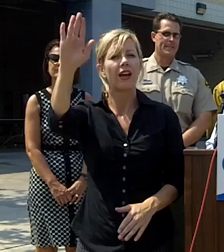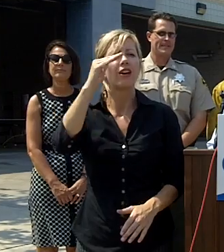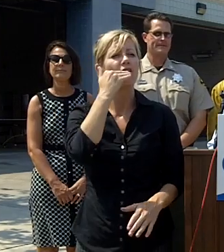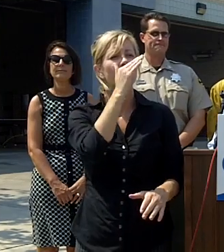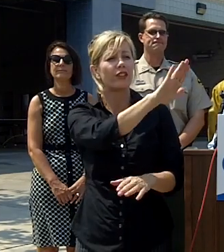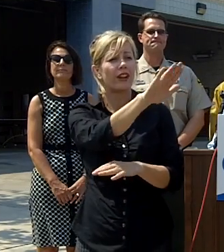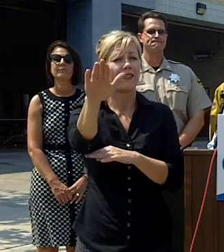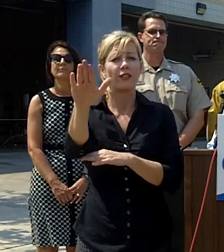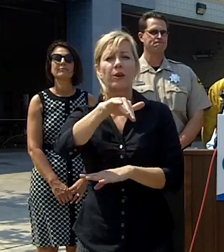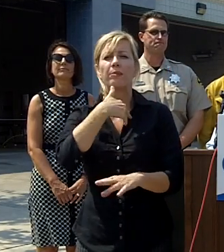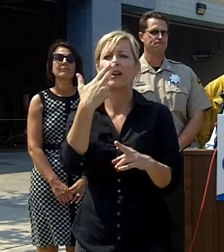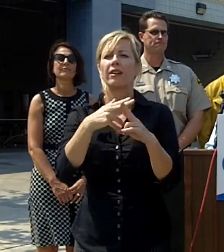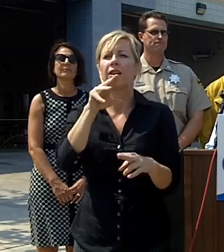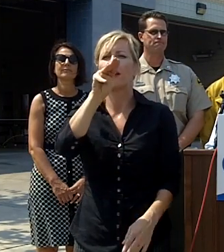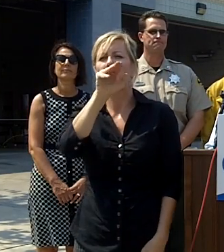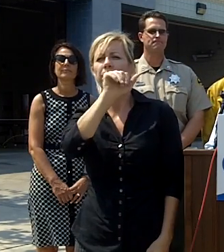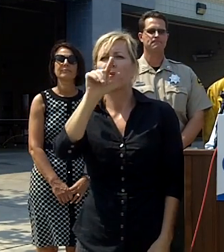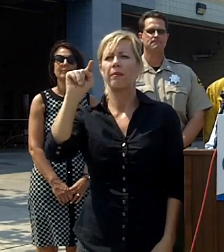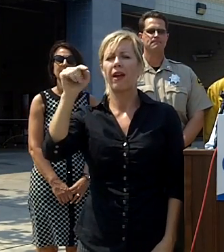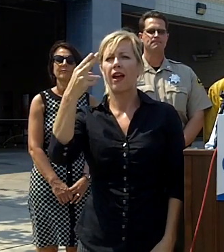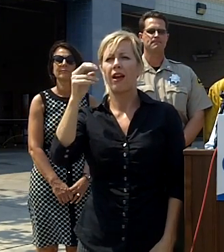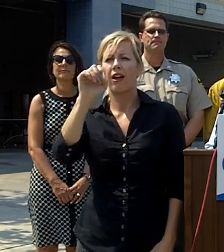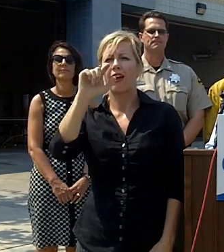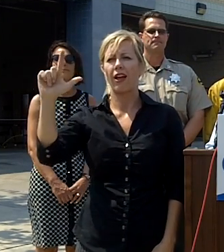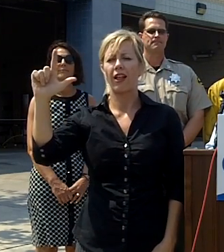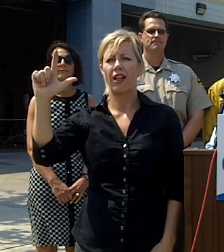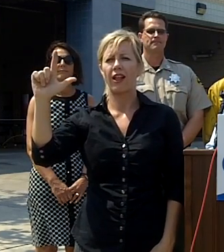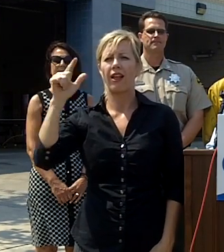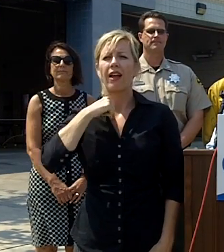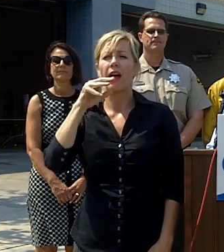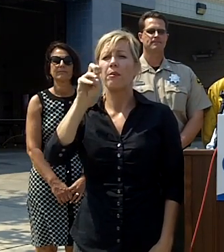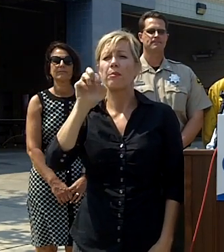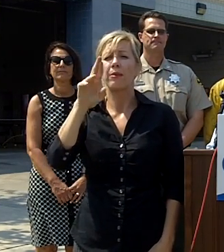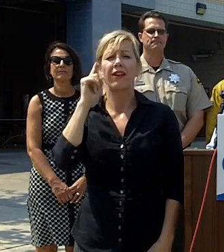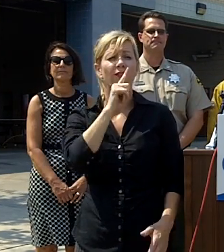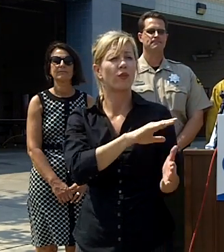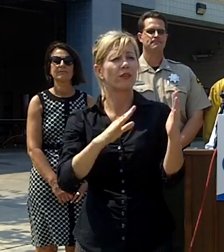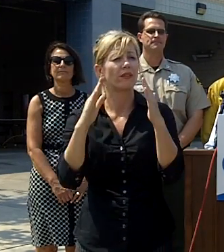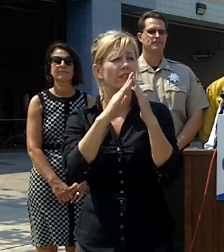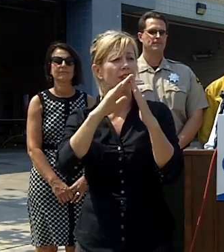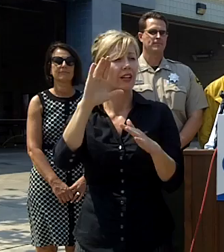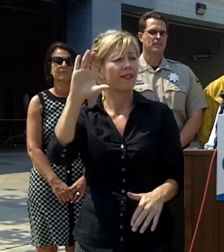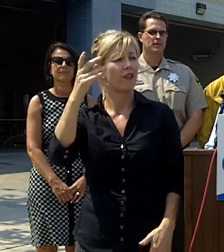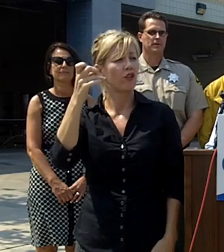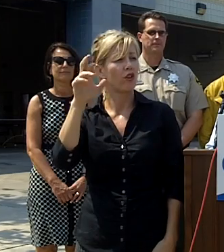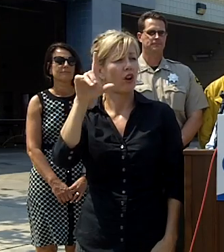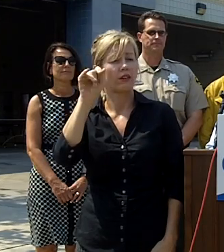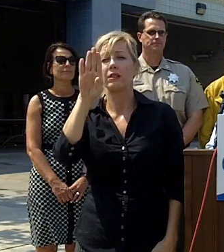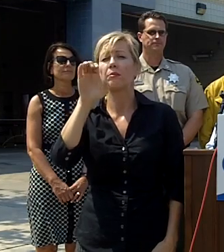my name is matt hall mayor for the city of Carlsbad and today has been a very difficult